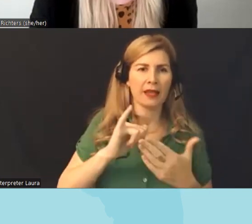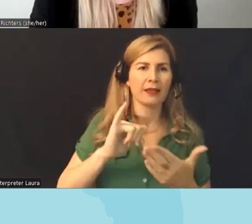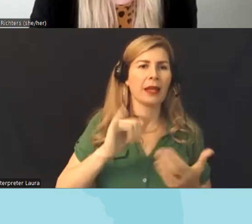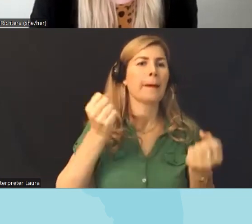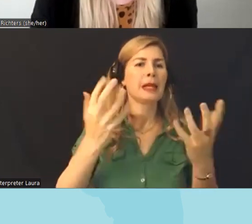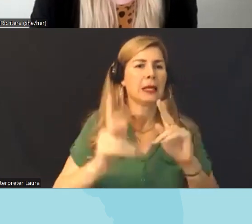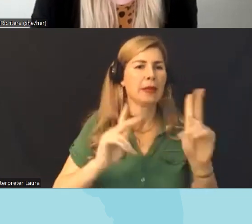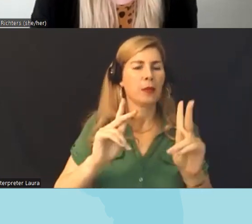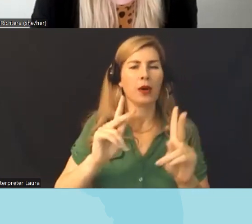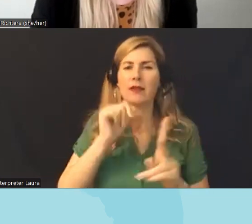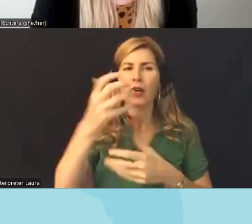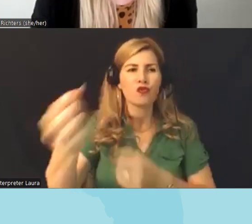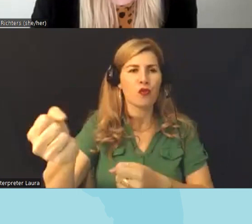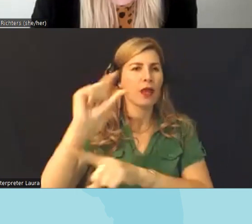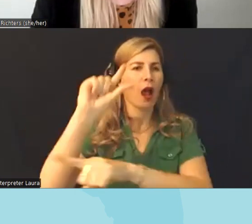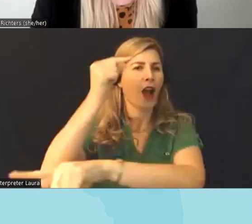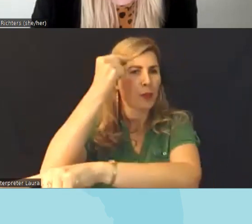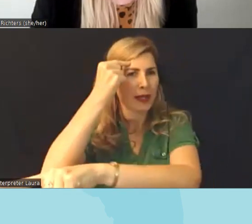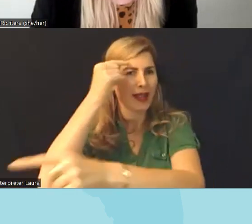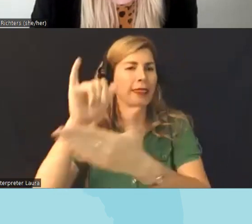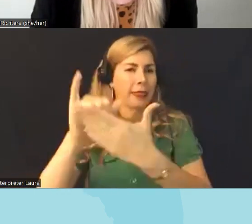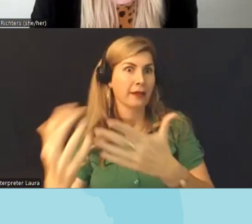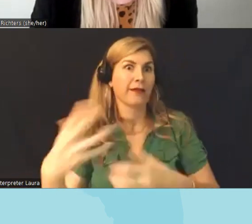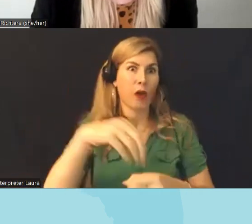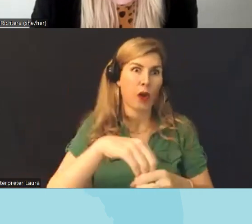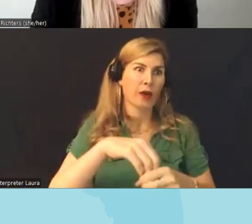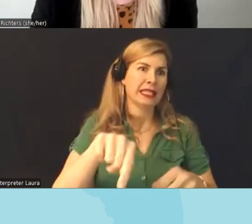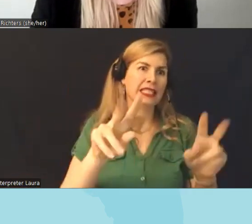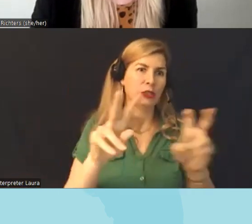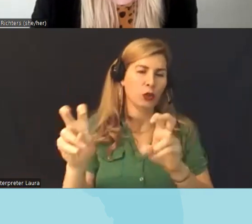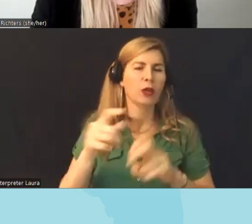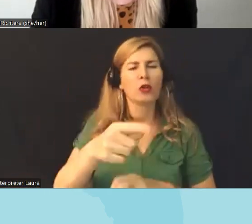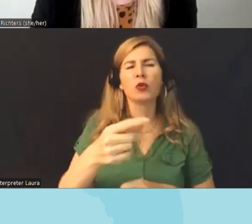in with a lot of this as well and a lot of you spoke about the intersection between the risen